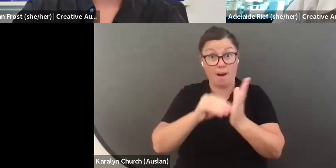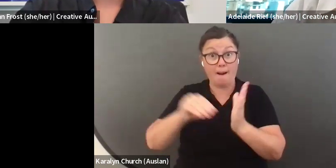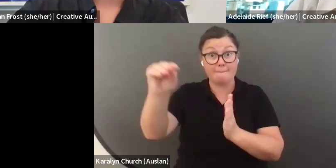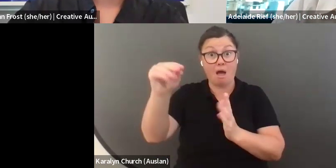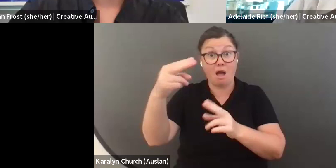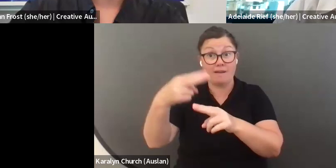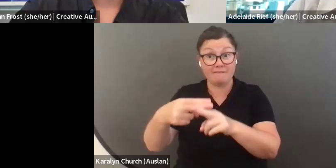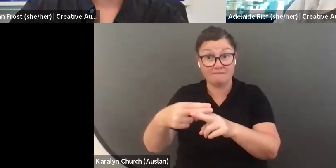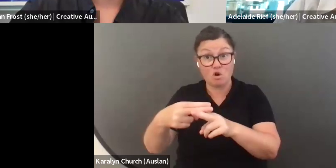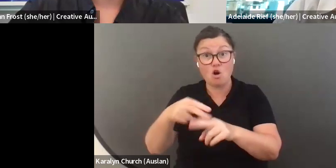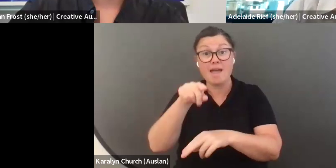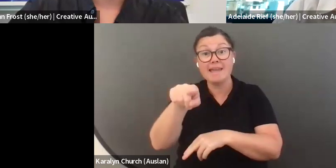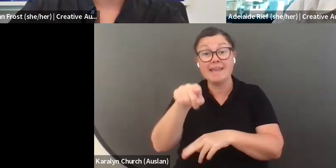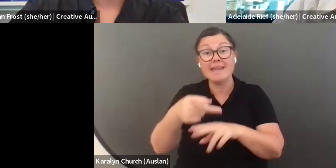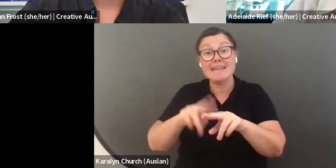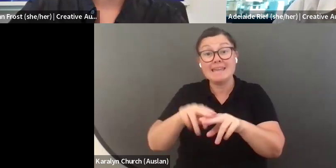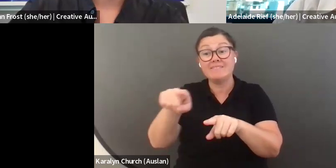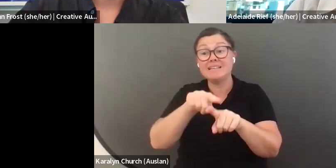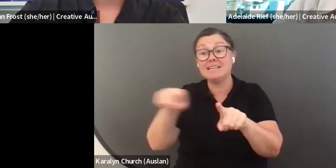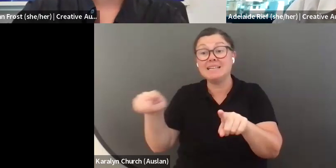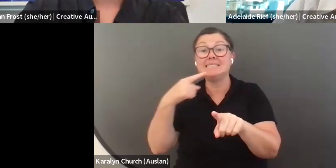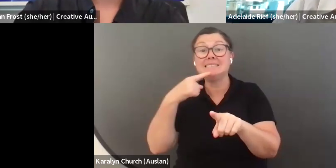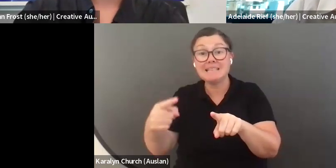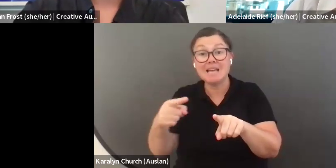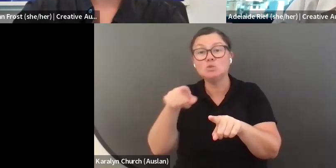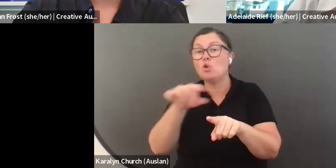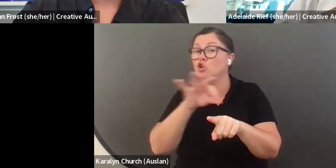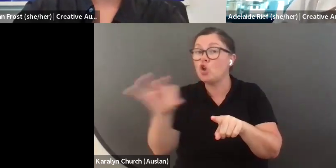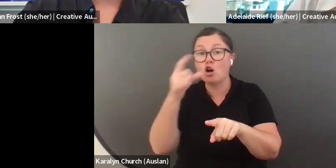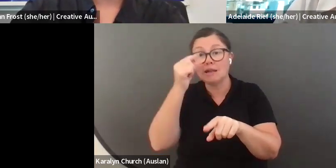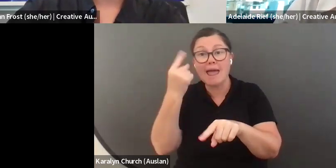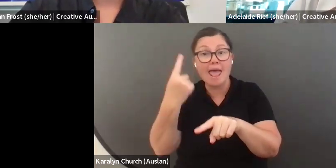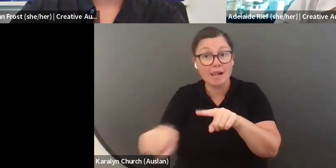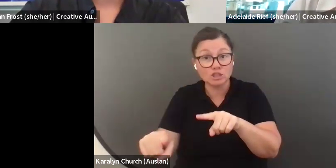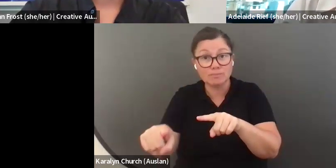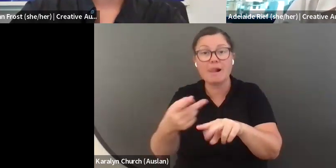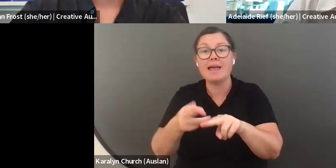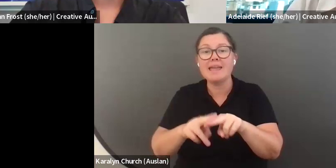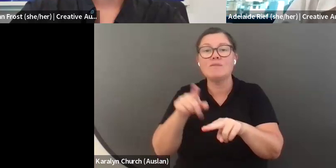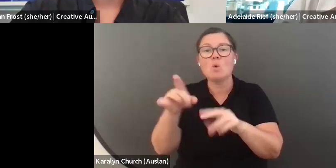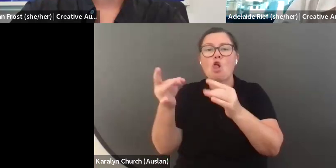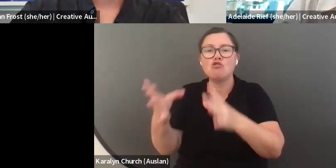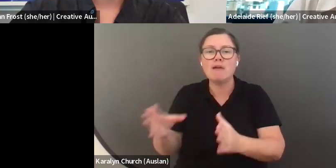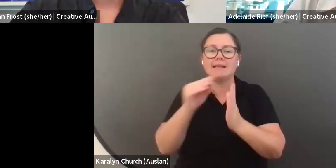opportunities as well as applying for the creative leadership program. Unless the opportunity that you are applying for,